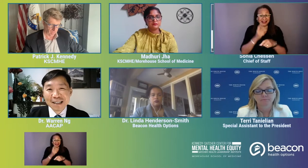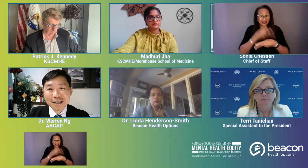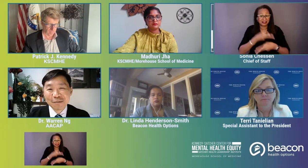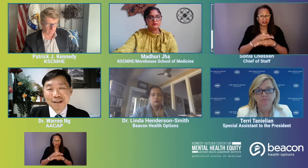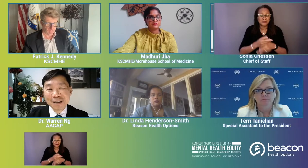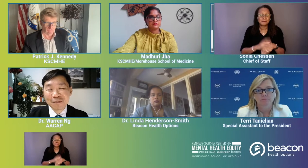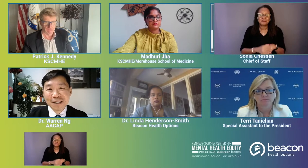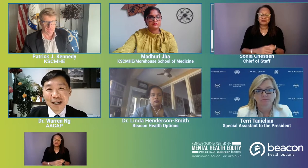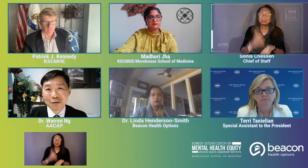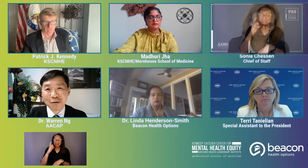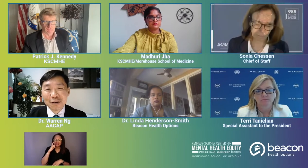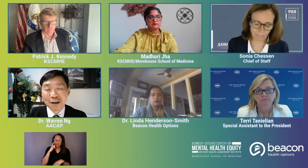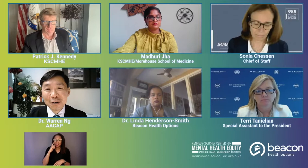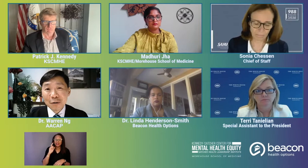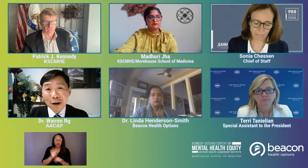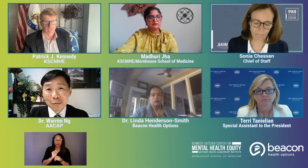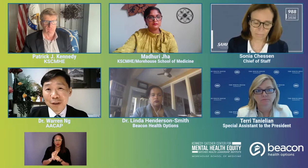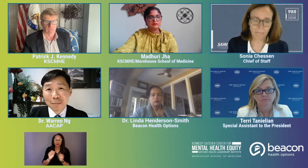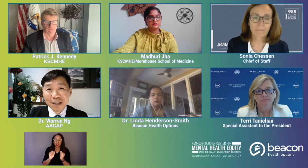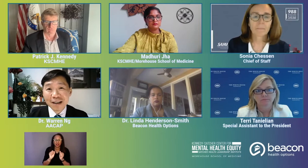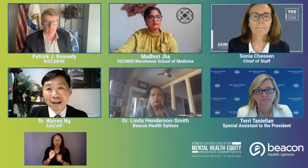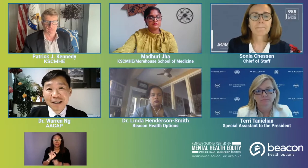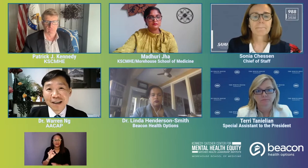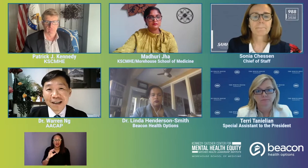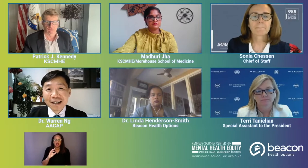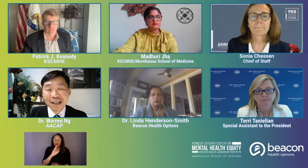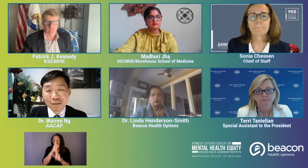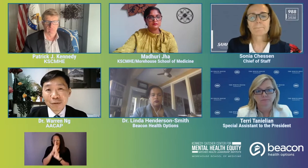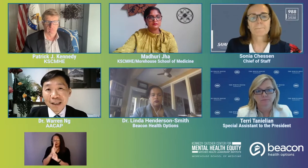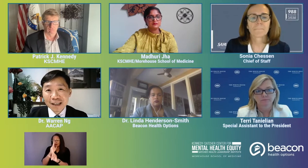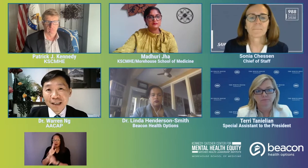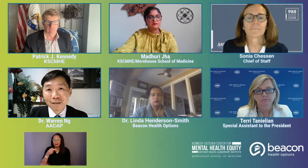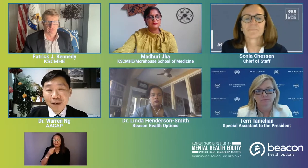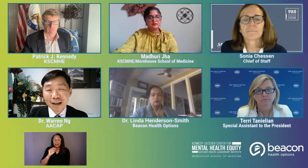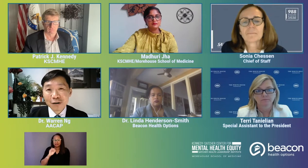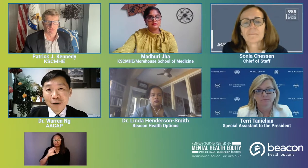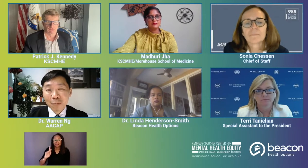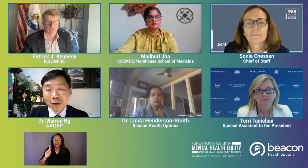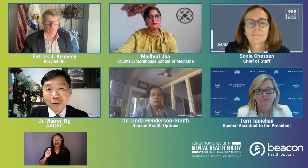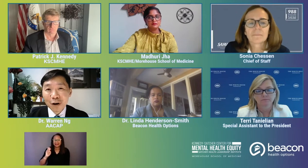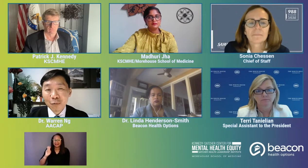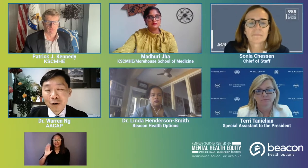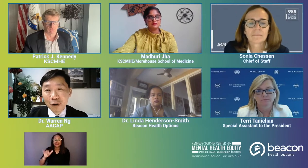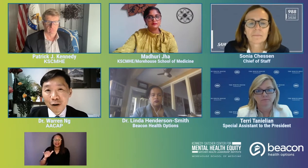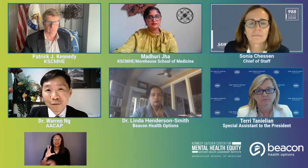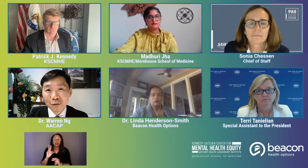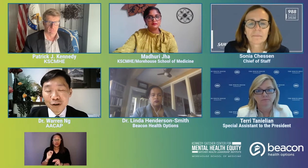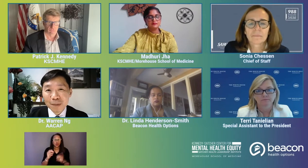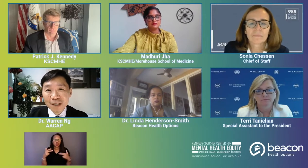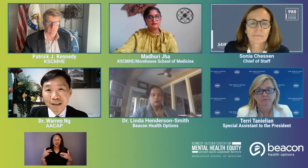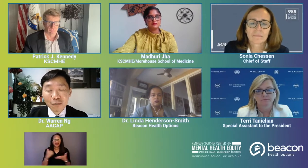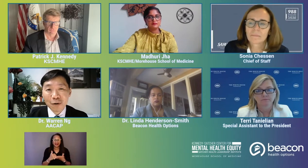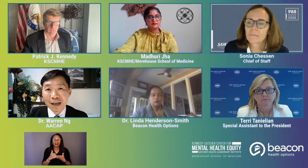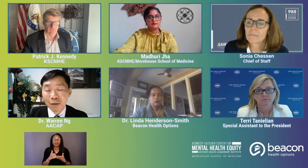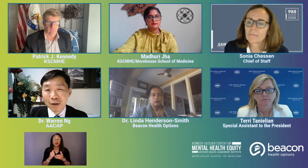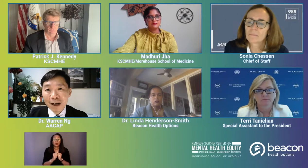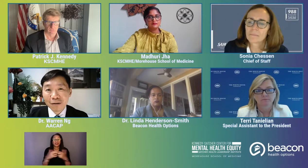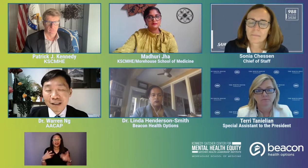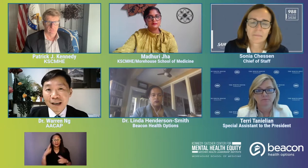as well as David Satcher, no health without mental health is really a key factor, and whether or not we're law enforcement or anyone else,